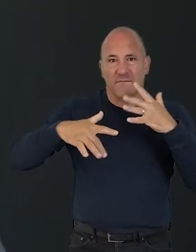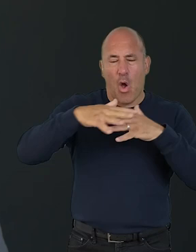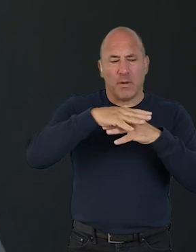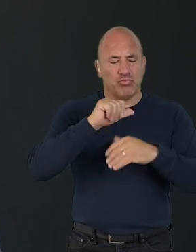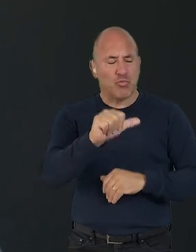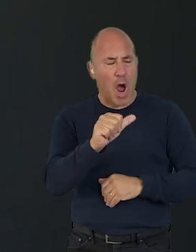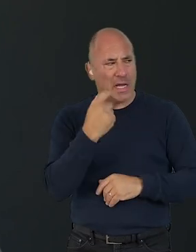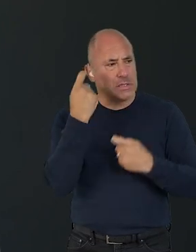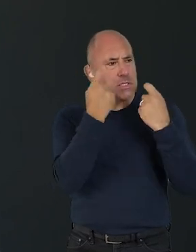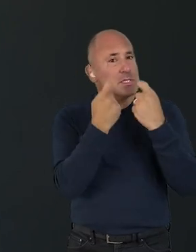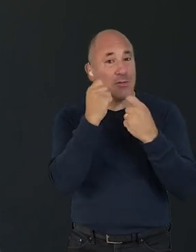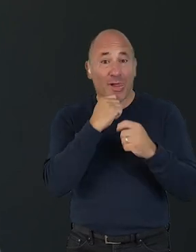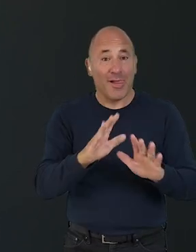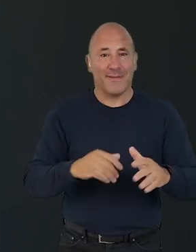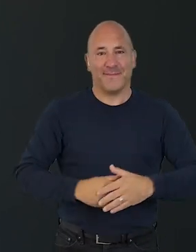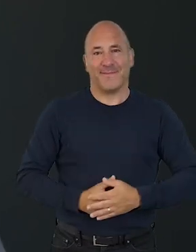to a more environmentally conscious society.